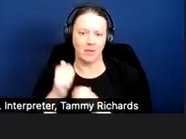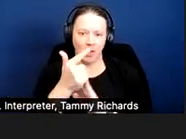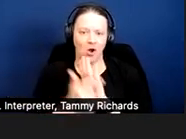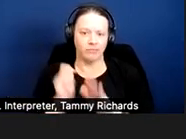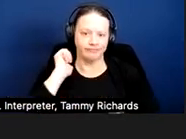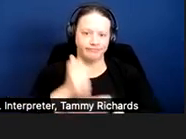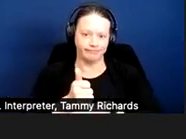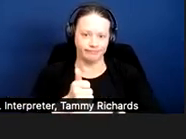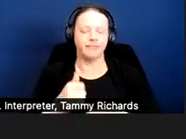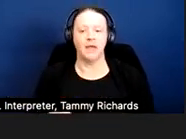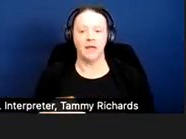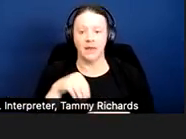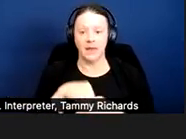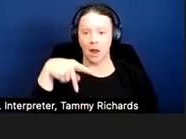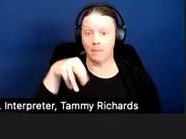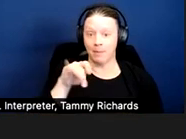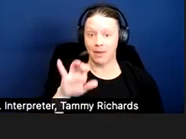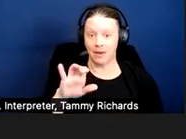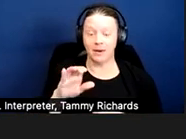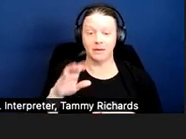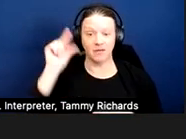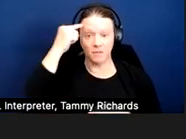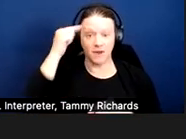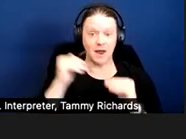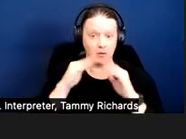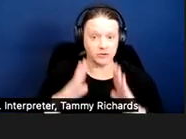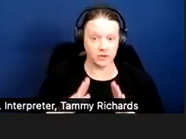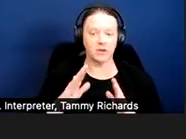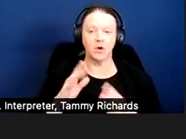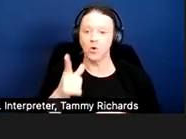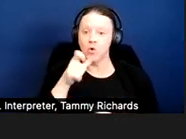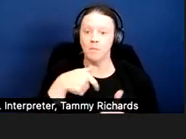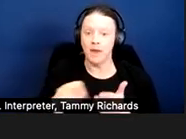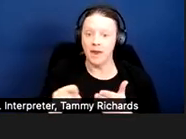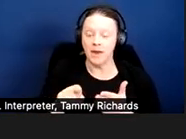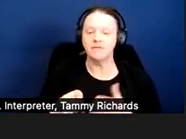In public housing, on the other hand, the cost is the responsibility of the public entity